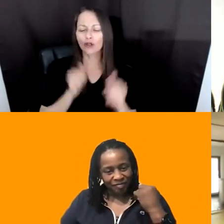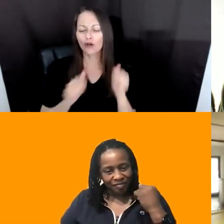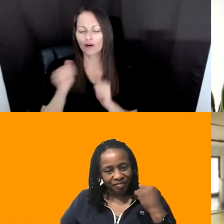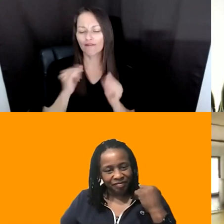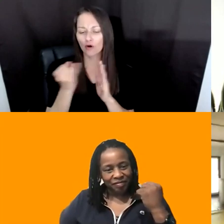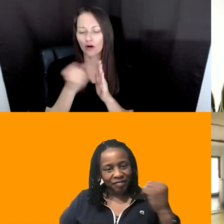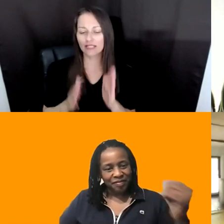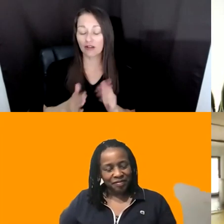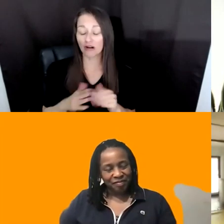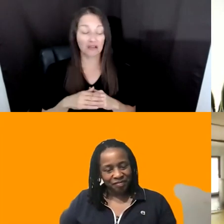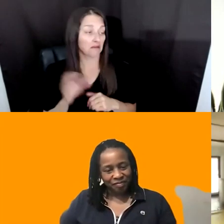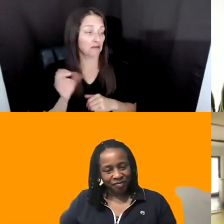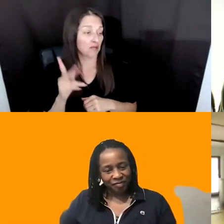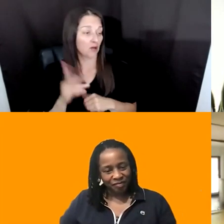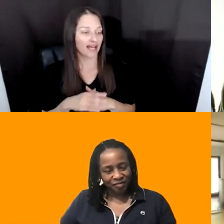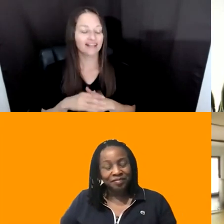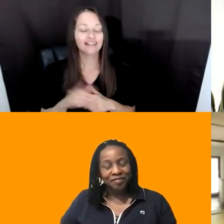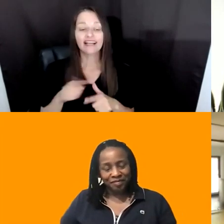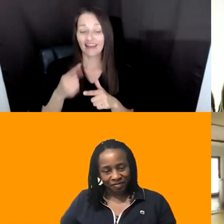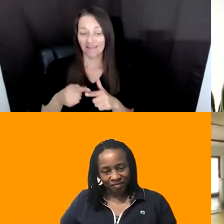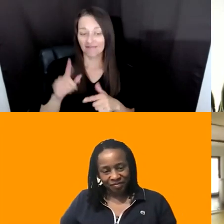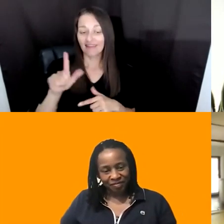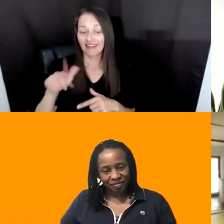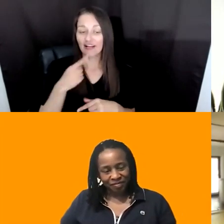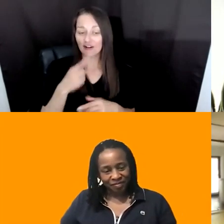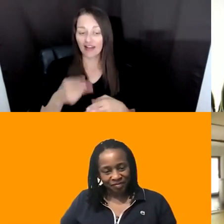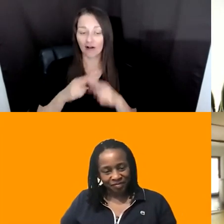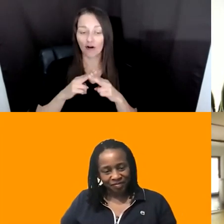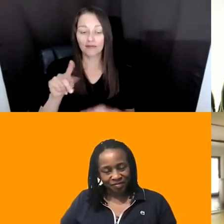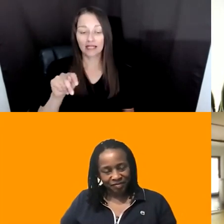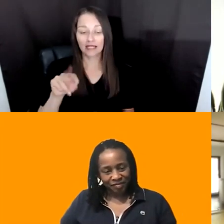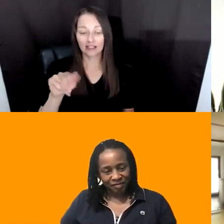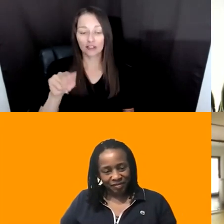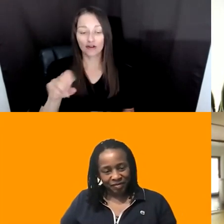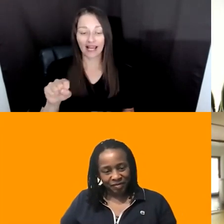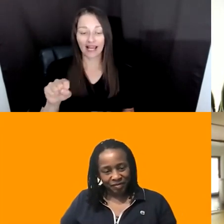THEY'RE LIKE TRANSMEDIA ARTISTS. FINE. OKAY. LATER YOU KNOW AN AIR. YOU KNOW I'VE BEEN DOING THE SAME